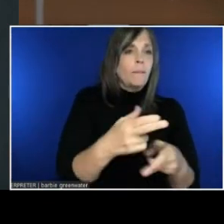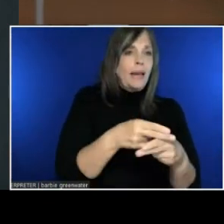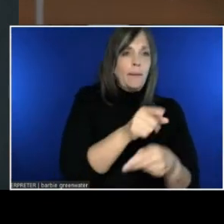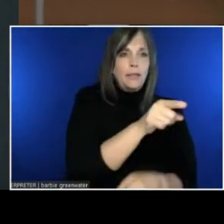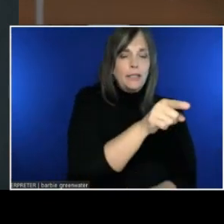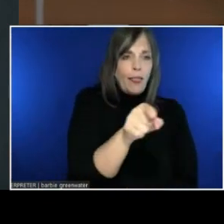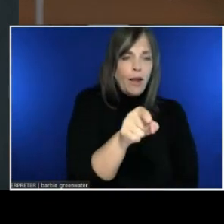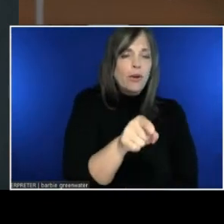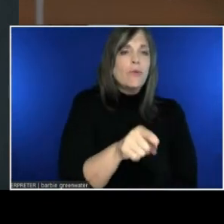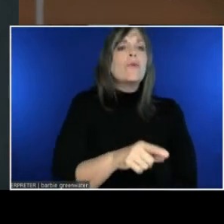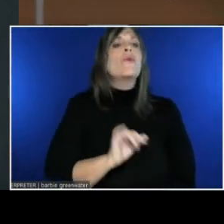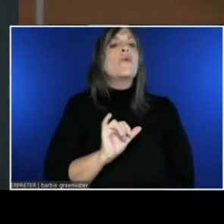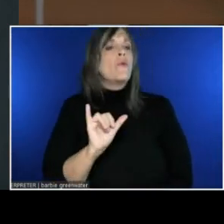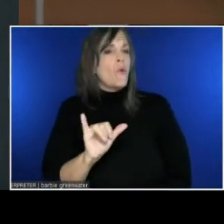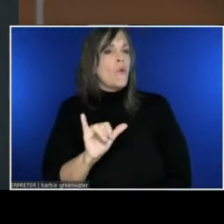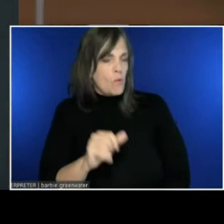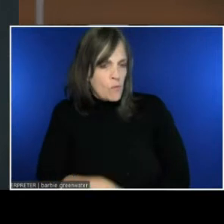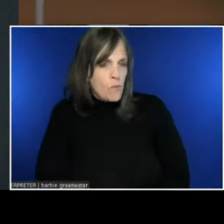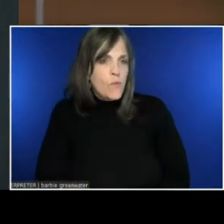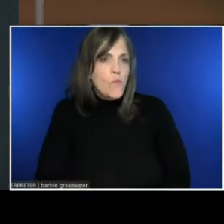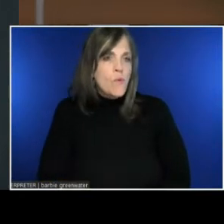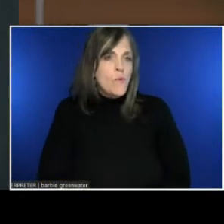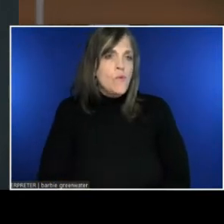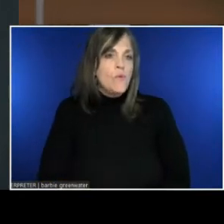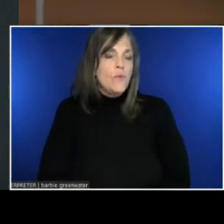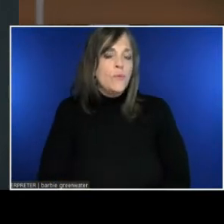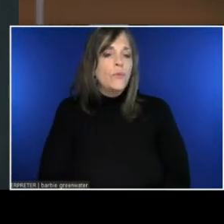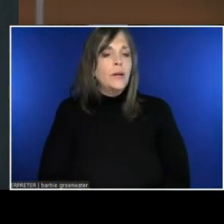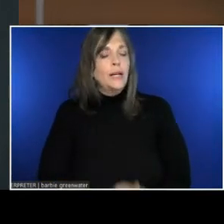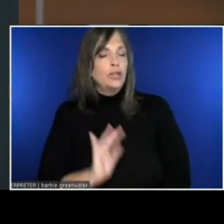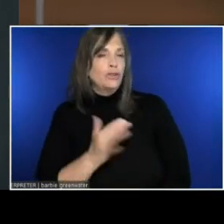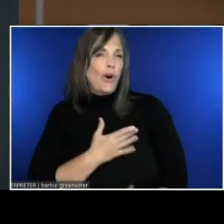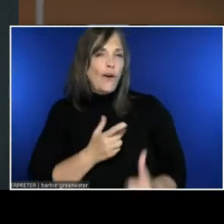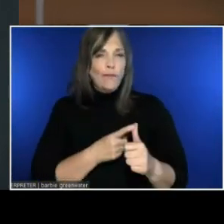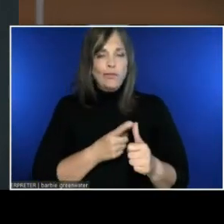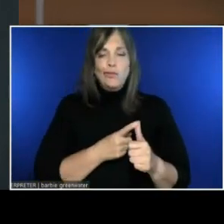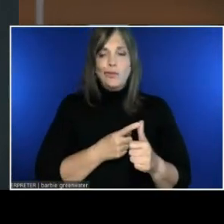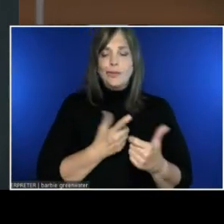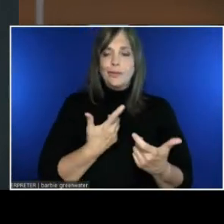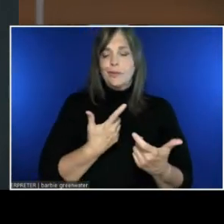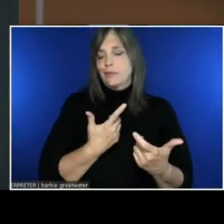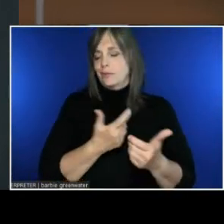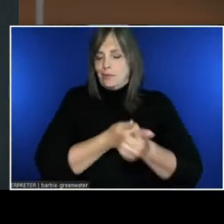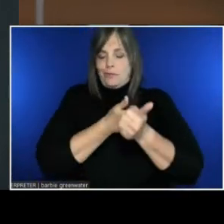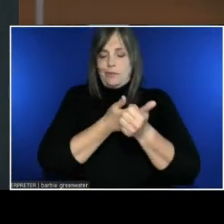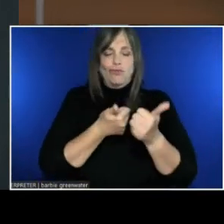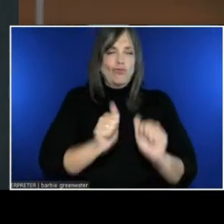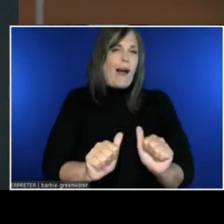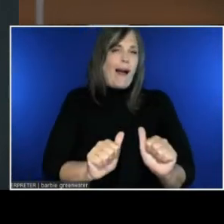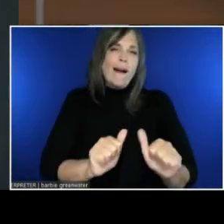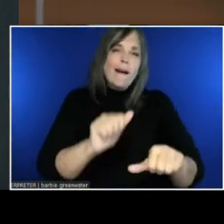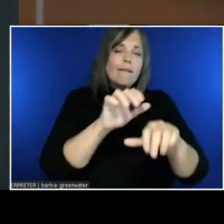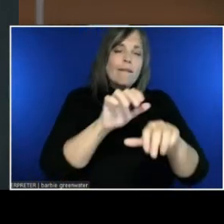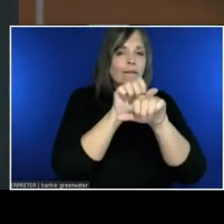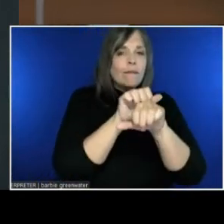They're our initial take at a more traditional speaker-style or presentation-style closed